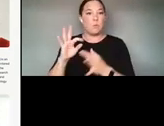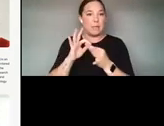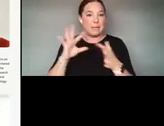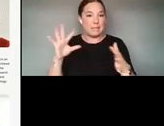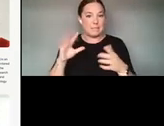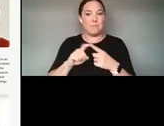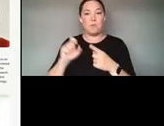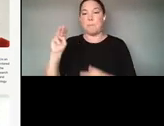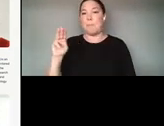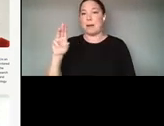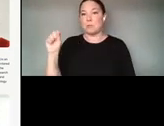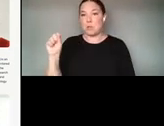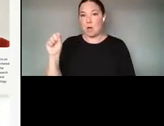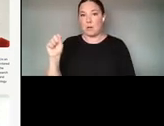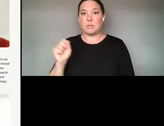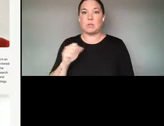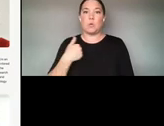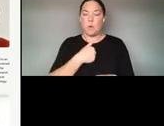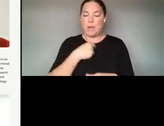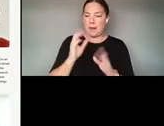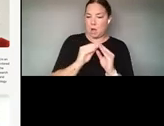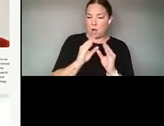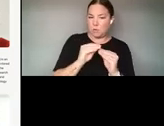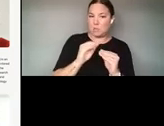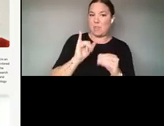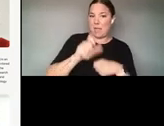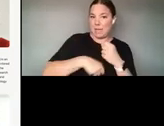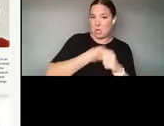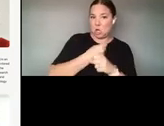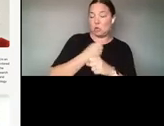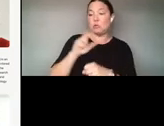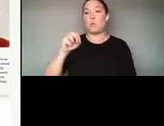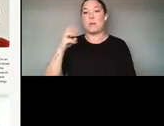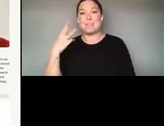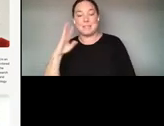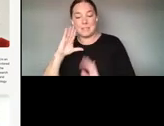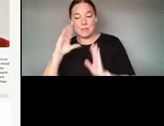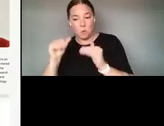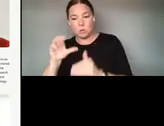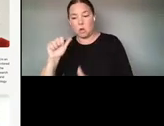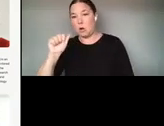SENSING AND VISUALIZATION. IN 2016 WE FOCUSED ON AUGMENTED REALITY AND VIRTUAL REALITY. THIS